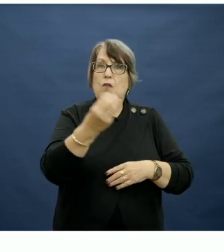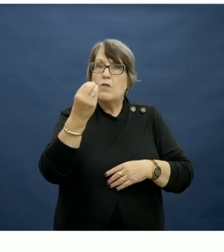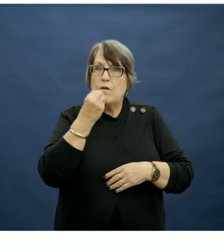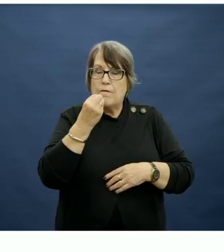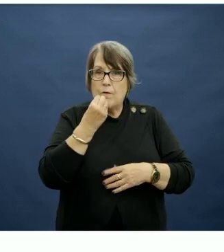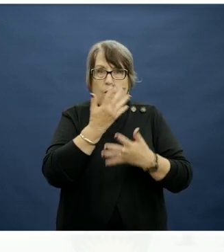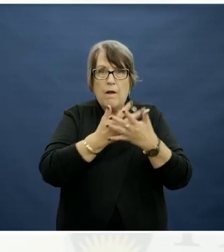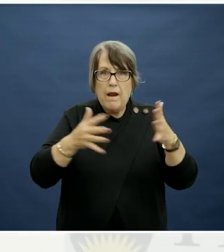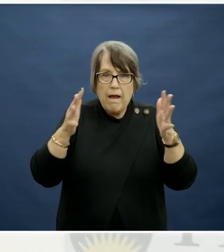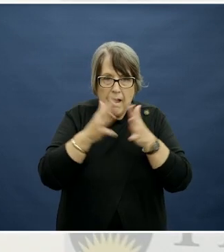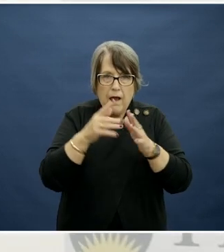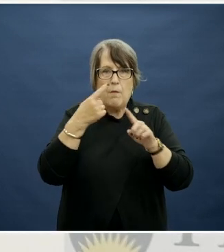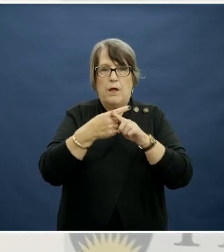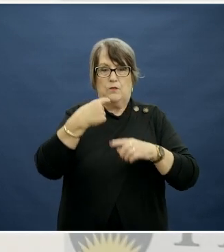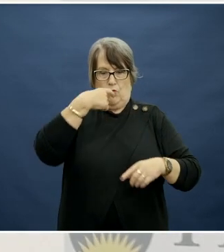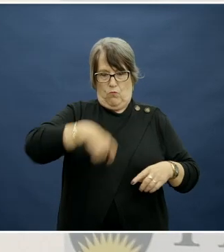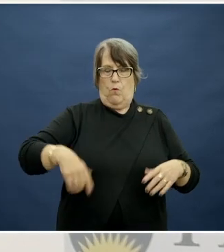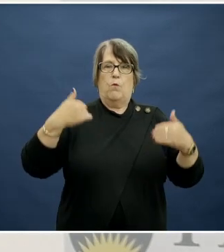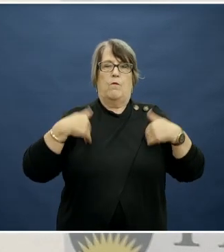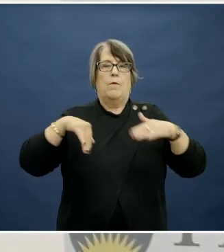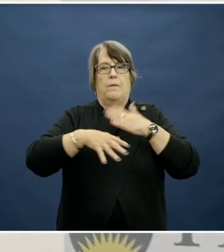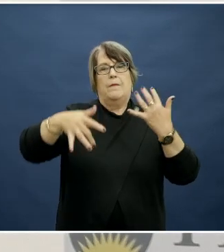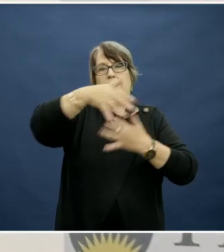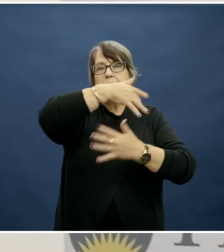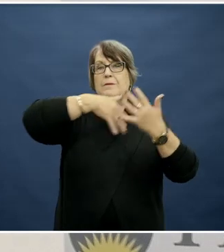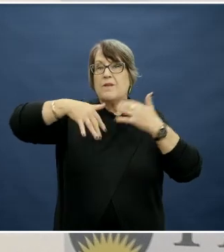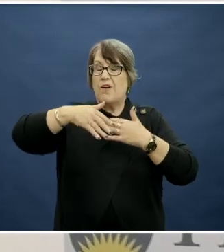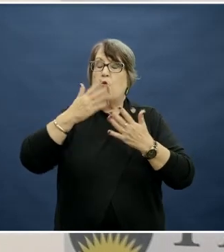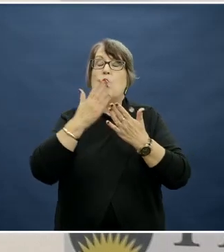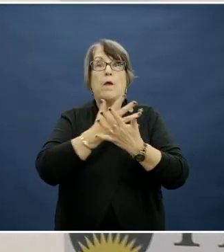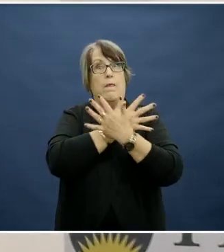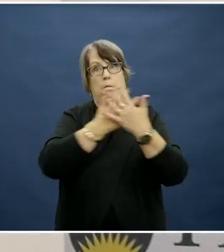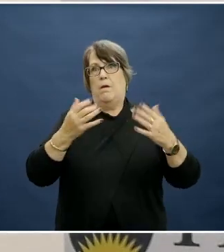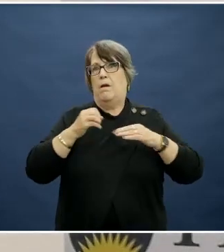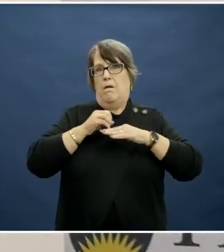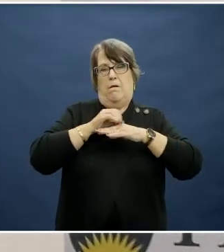as well as the role of women in society, and these are significant influences that still